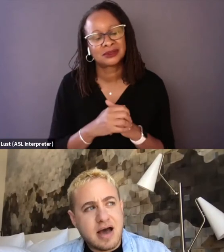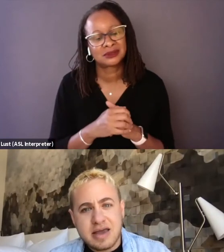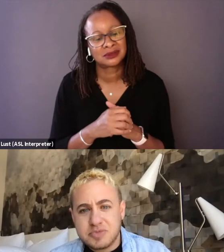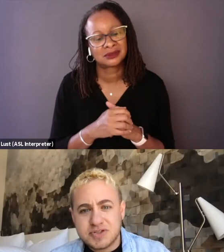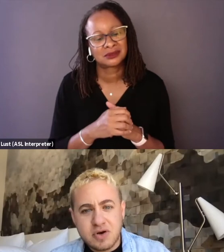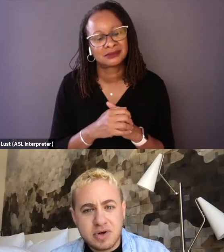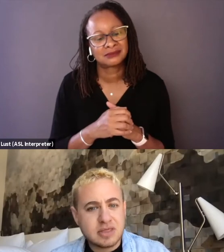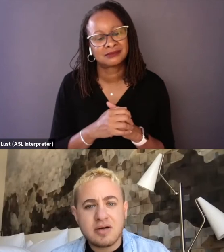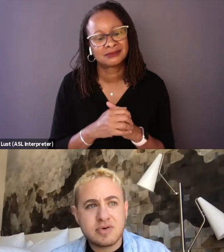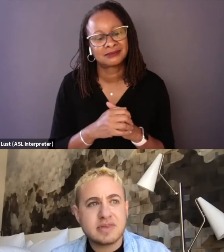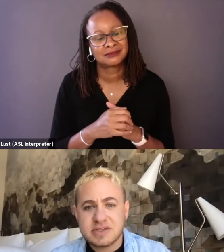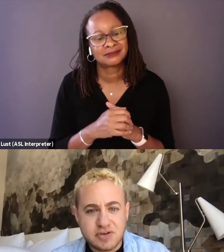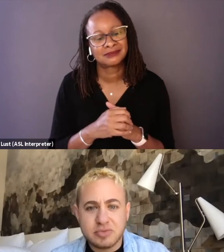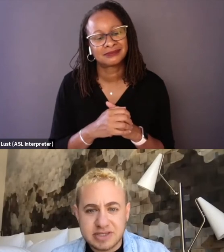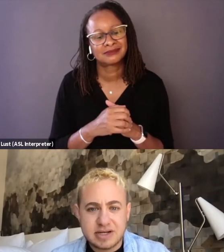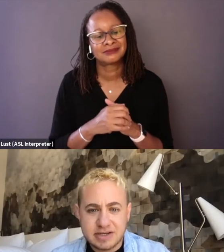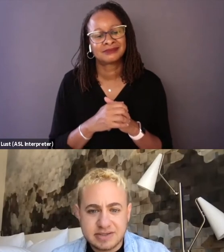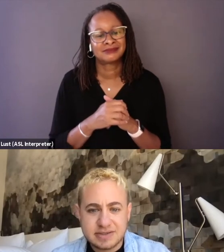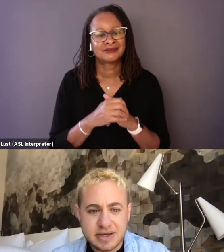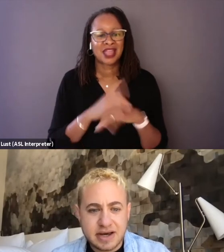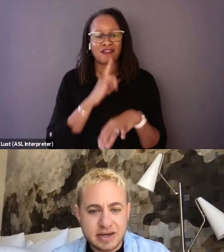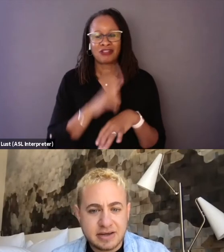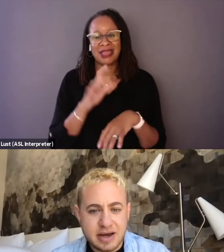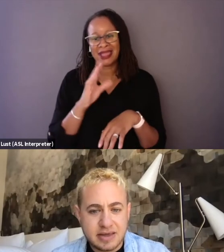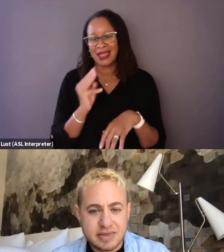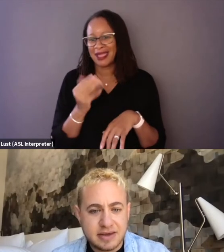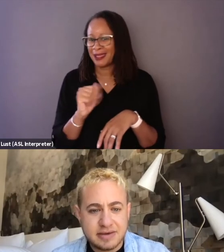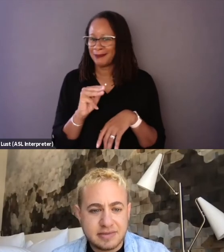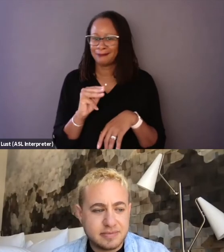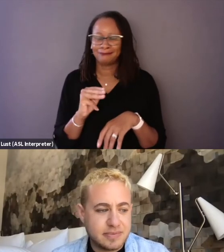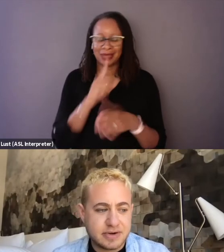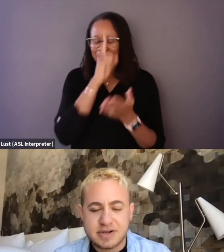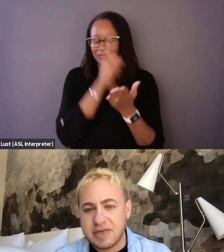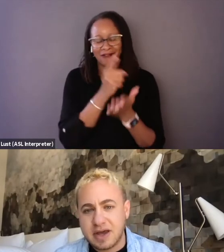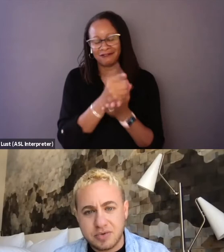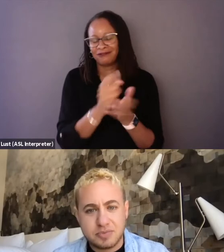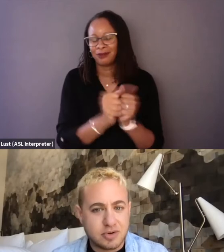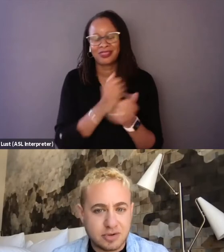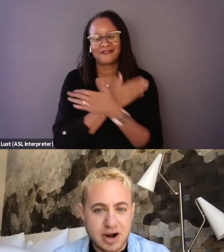and I am so in love with this film as it is. I think there's nothing I would pull her at.